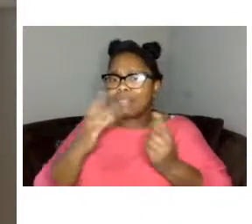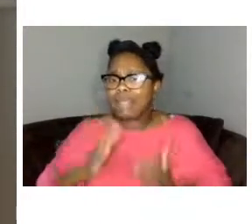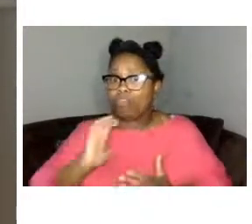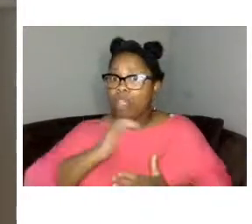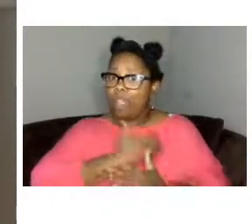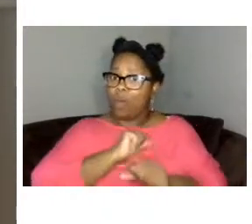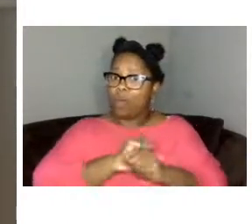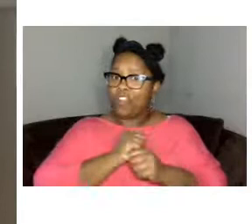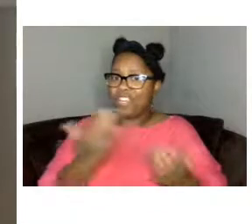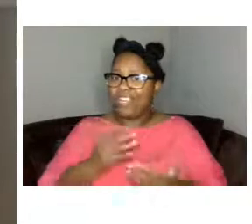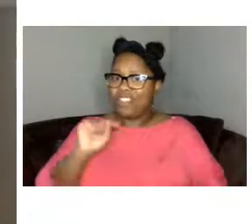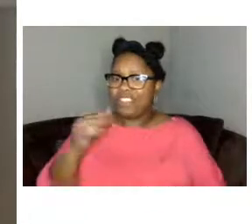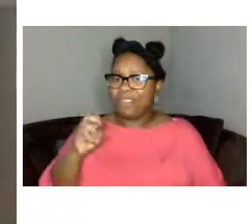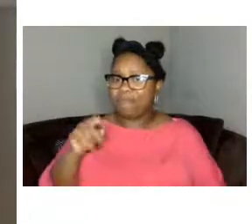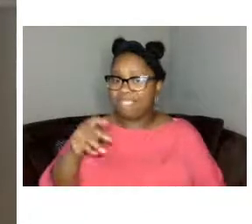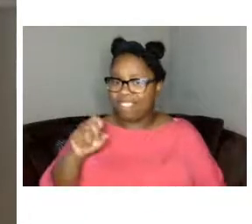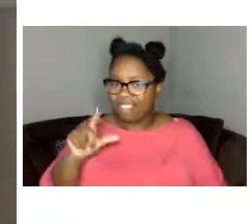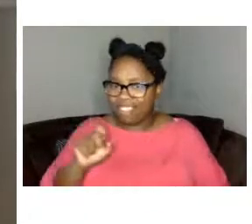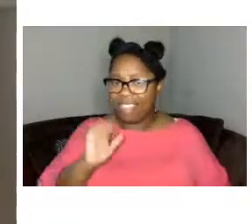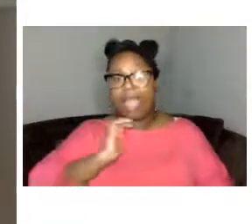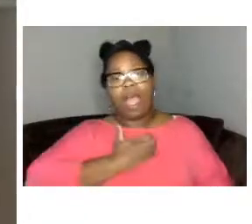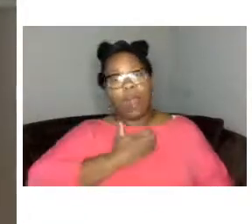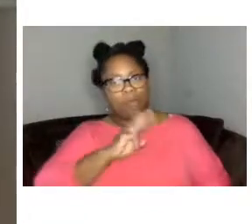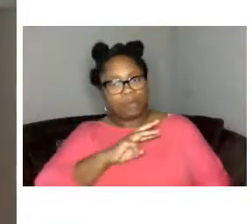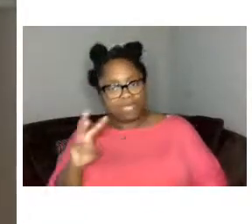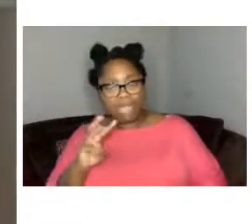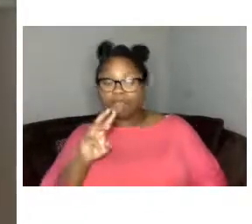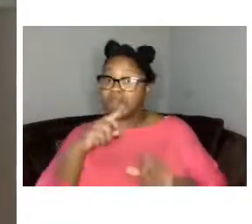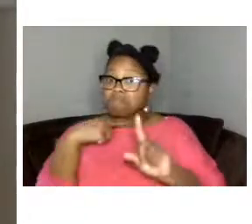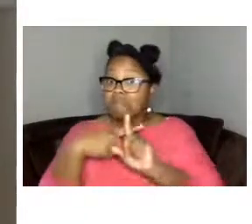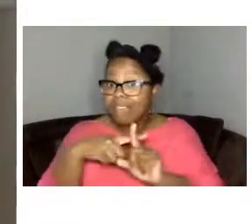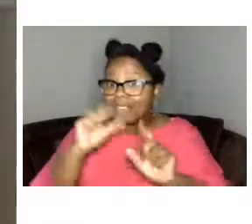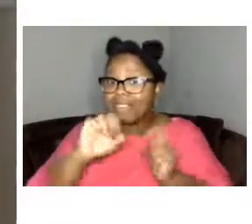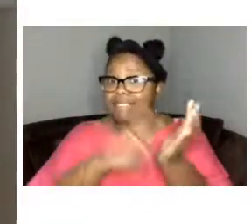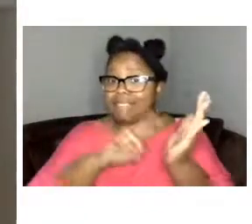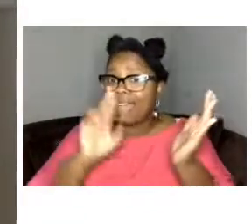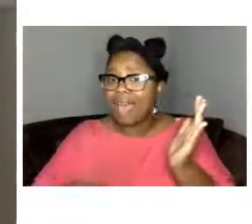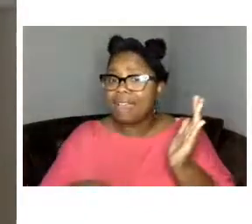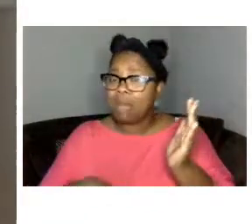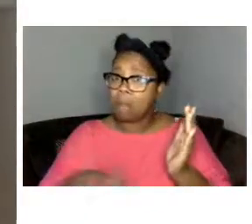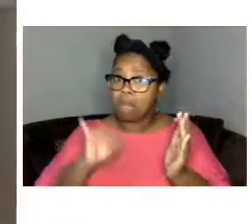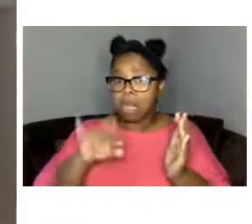on our website as well as sign up to get answers to any questions you have